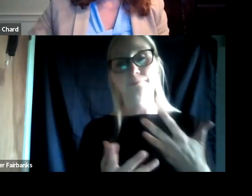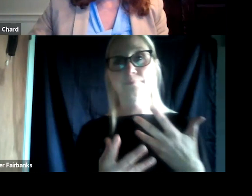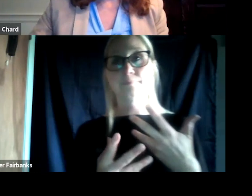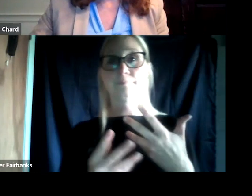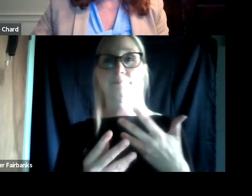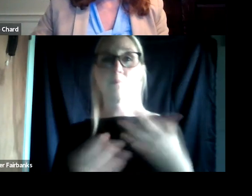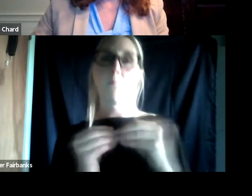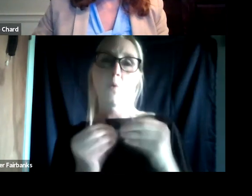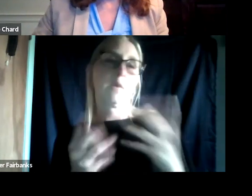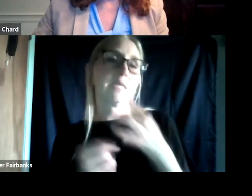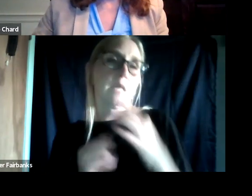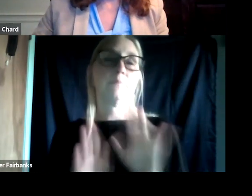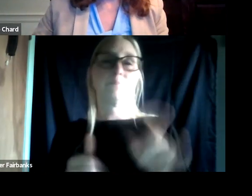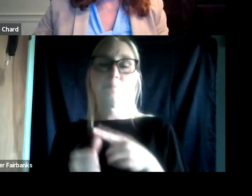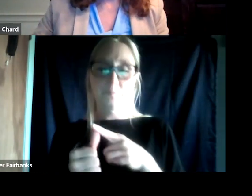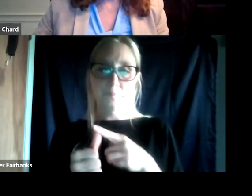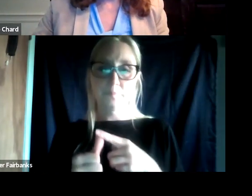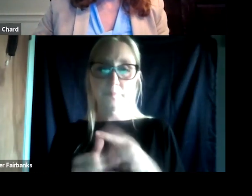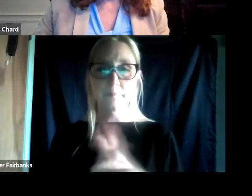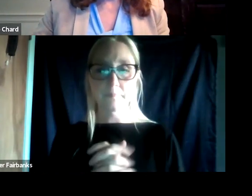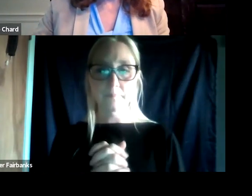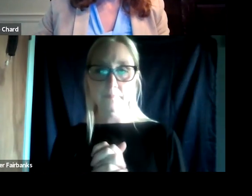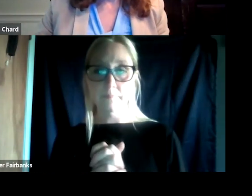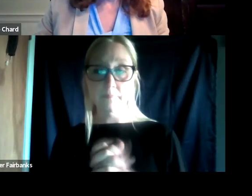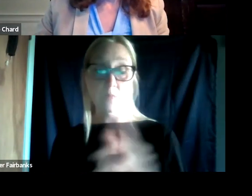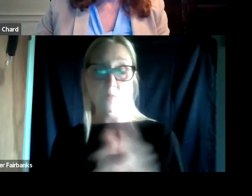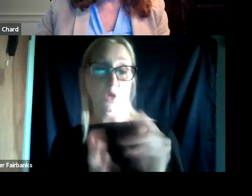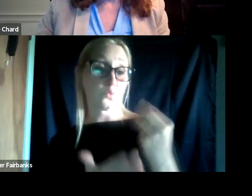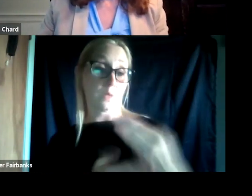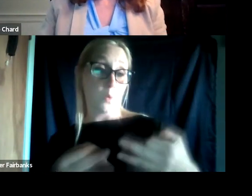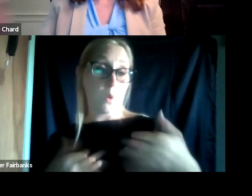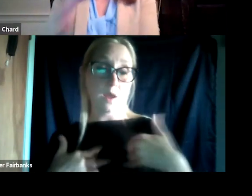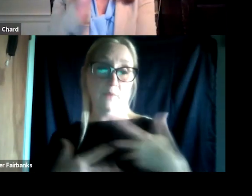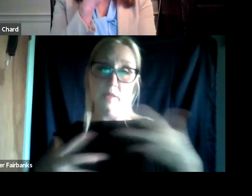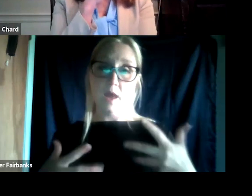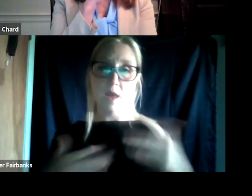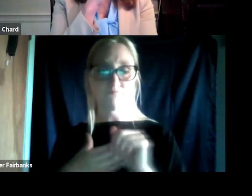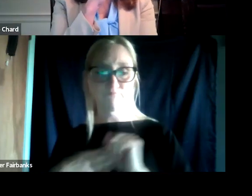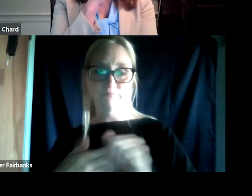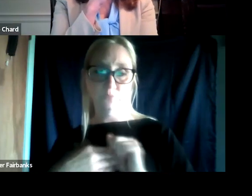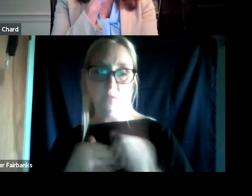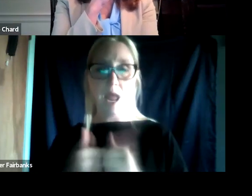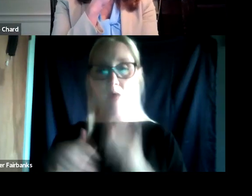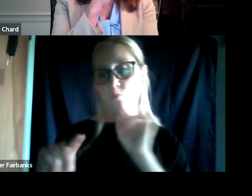one is treatment courts have a lot of leeway in how they respond to these issues